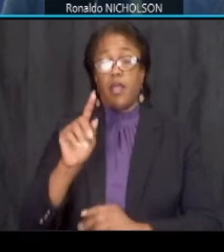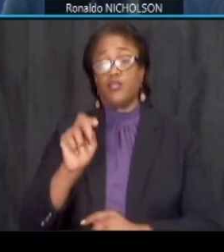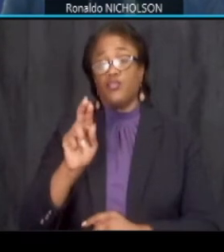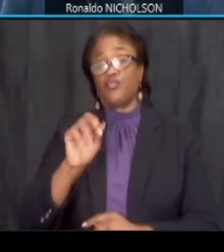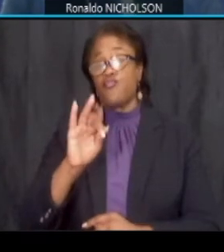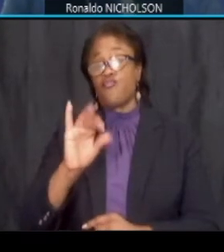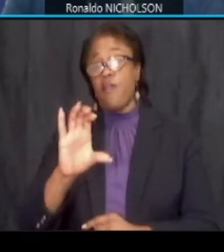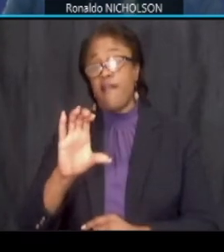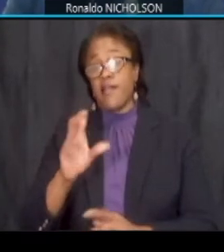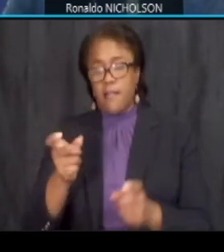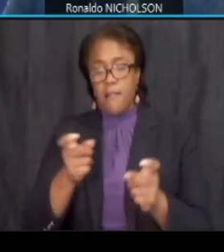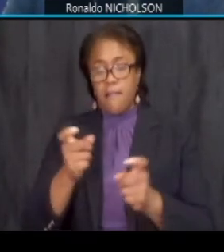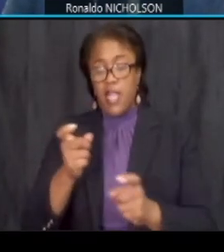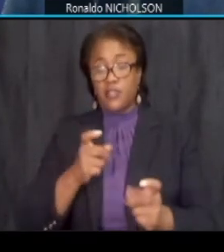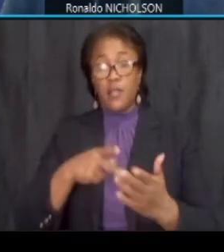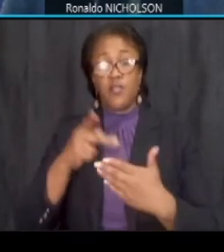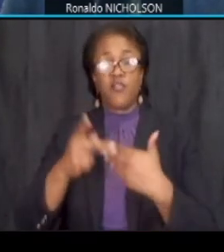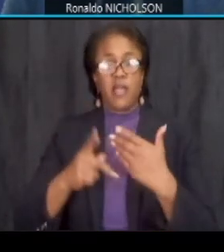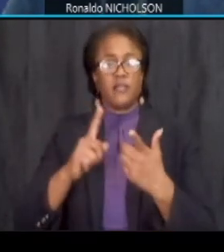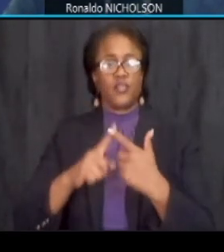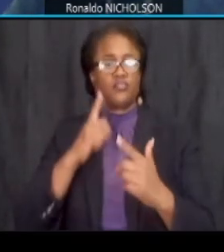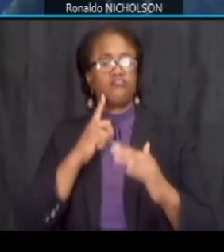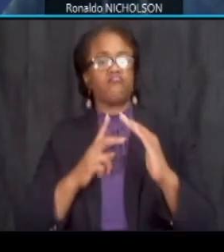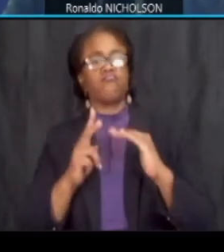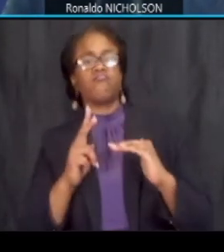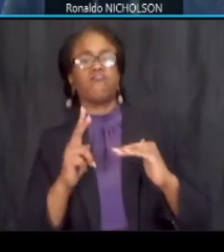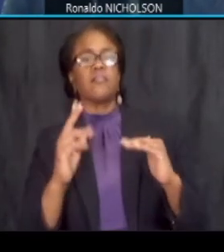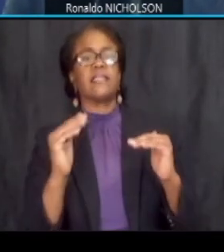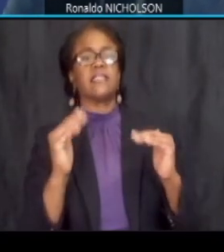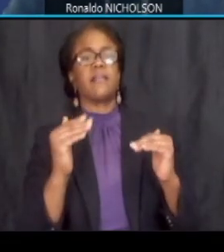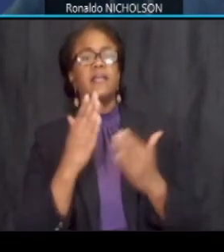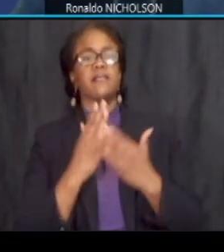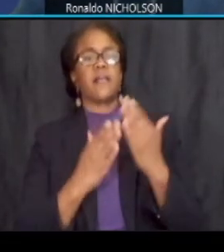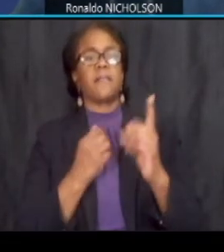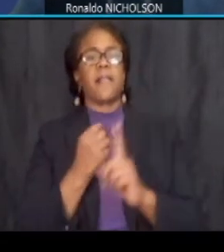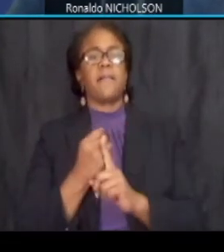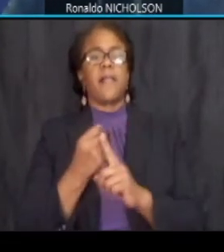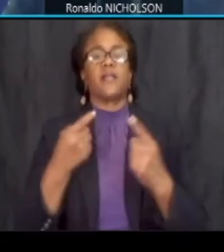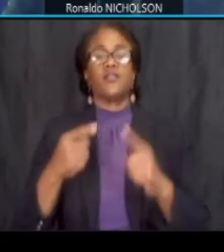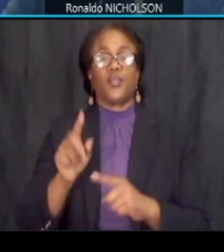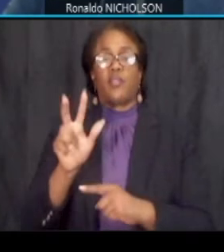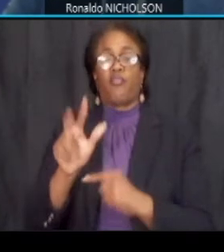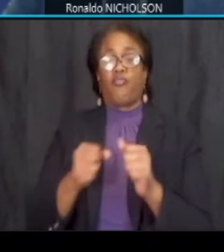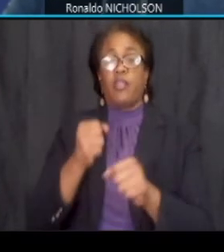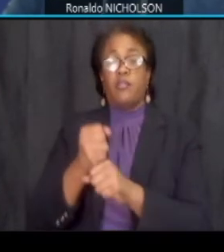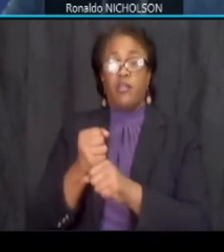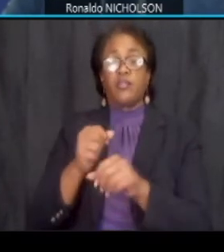anticipate some of the impacts that will occur during the three years of active construction